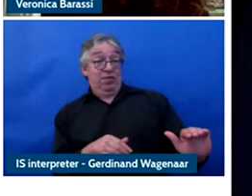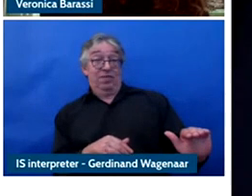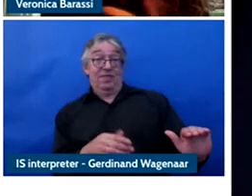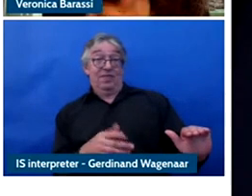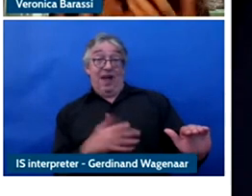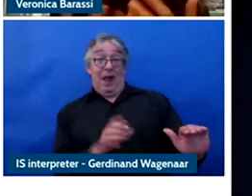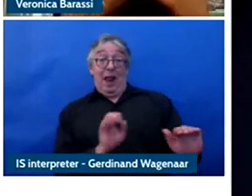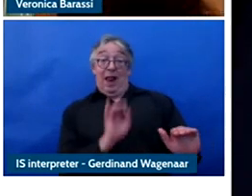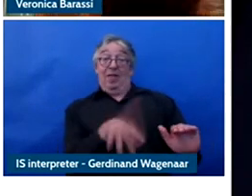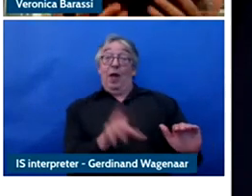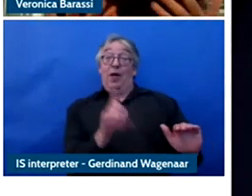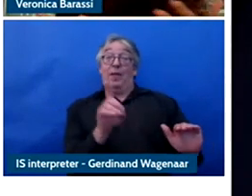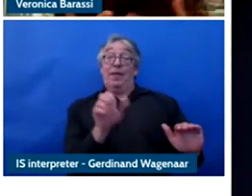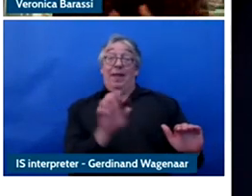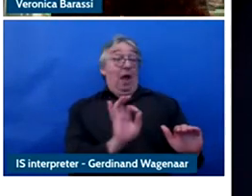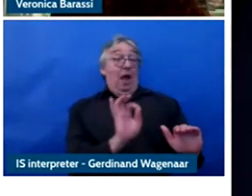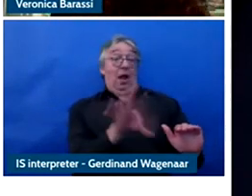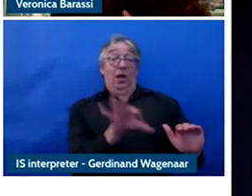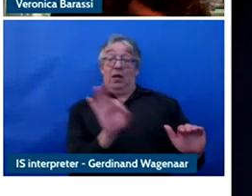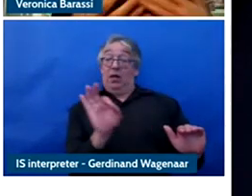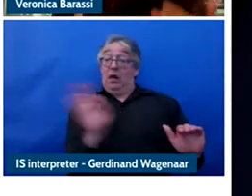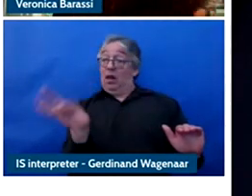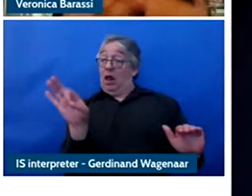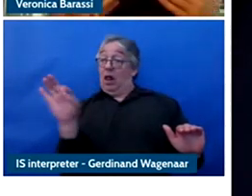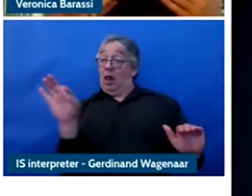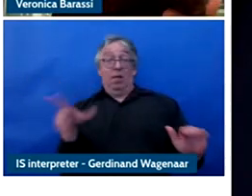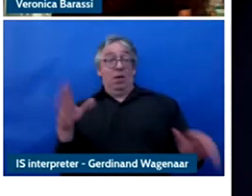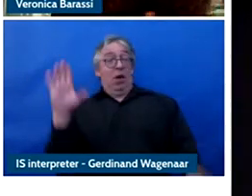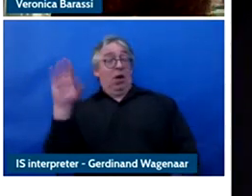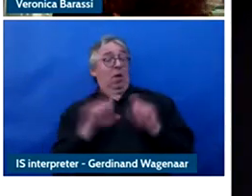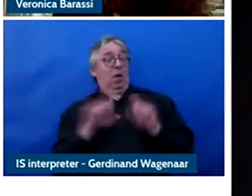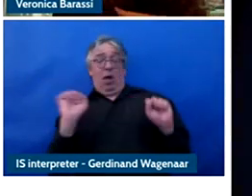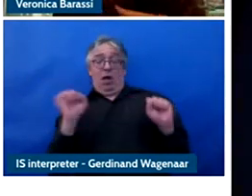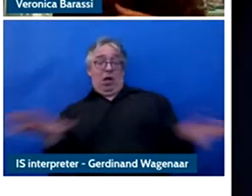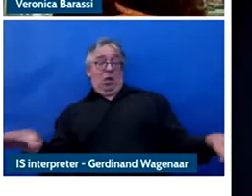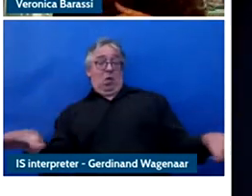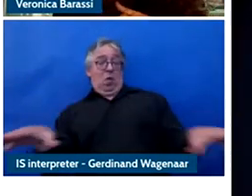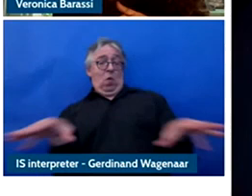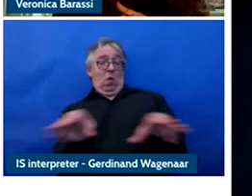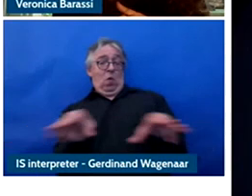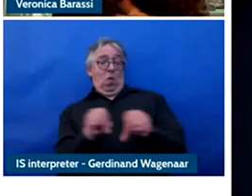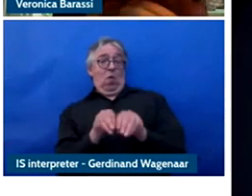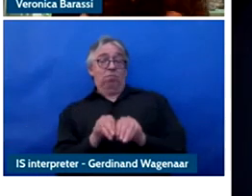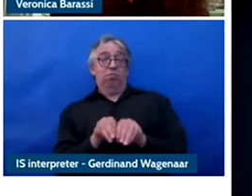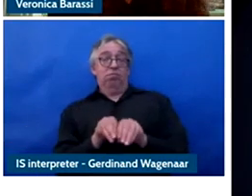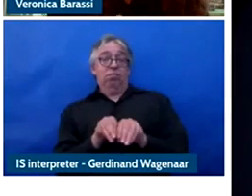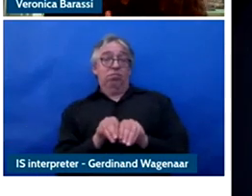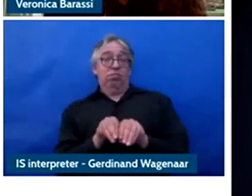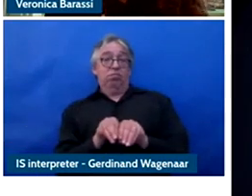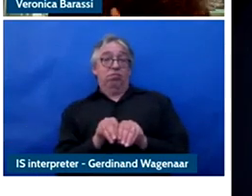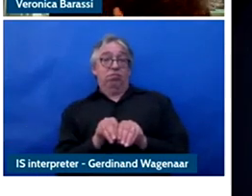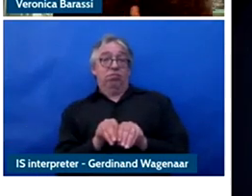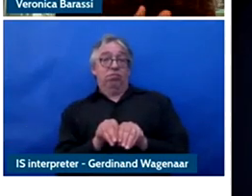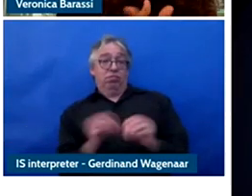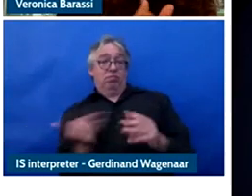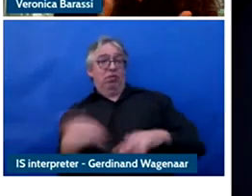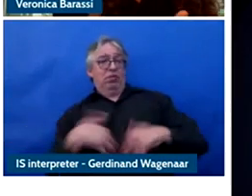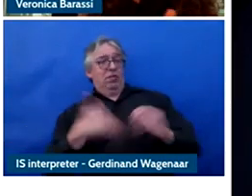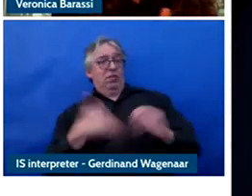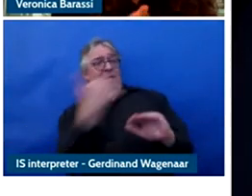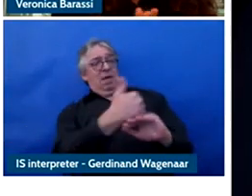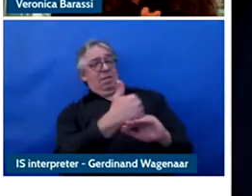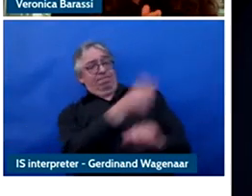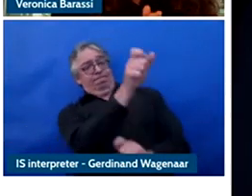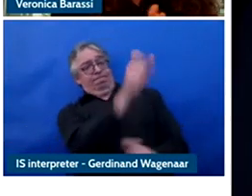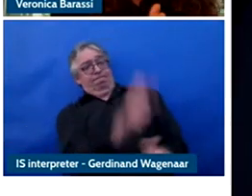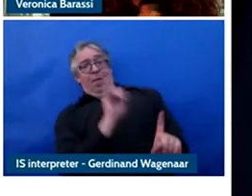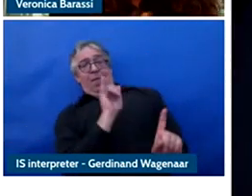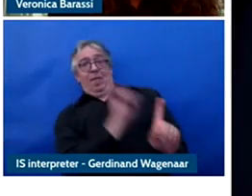lead to all sorts of biases and implications and I made clear this